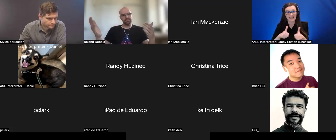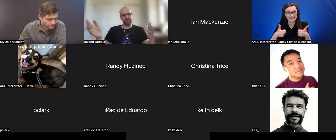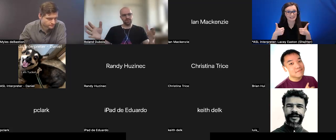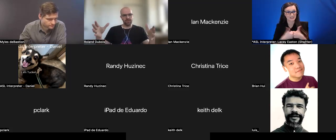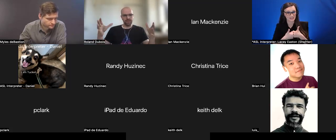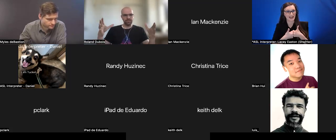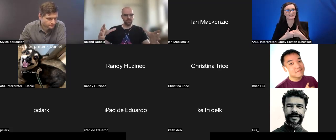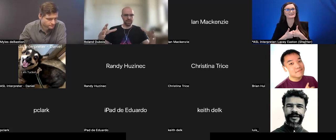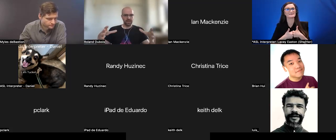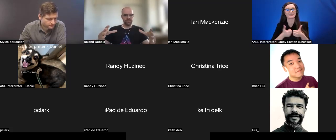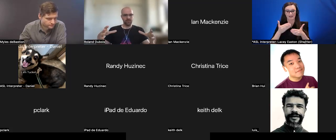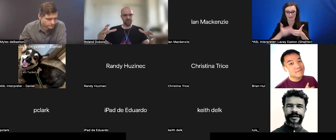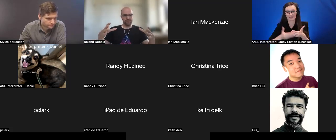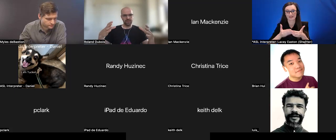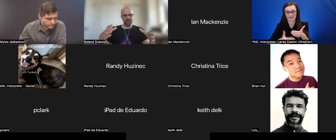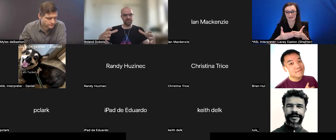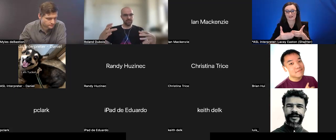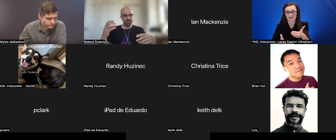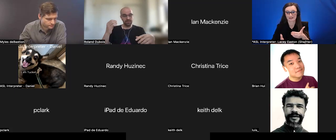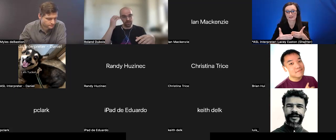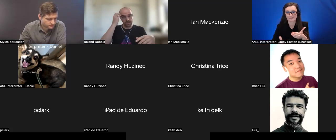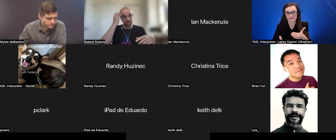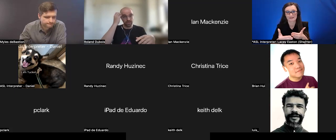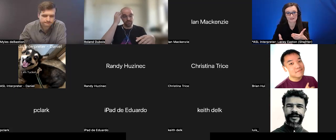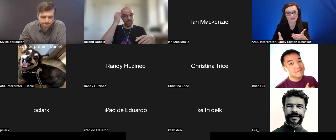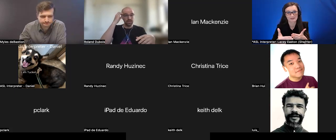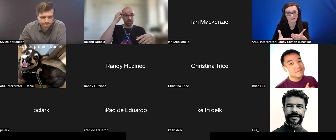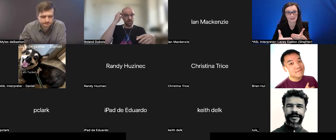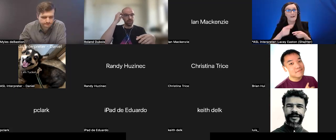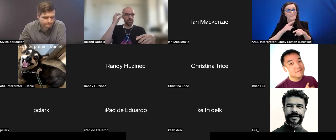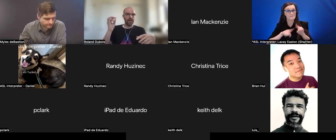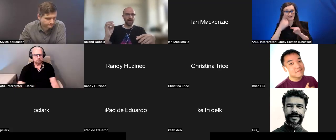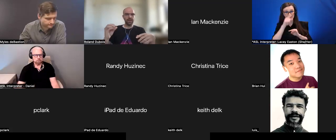but for in person Hackathons, it is a different energy. For my opinion, I am